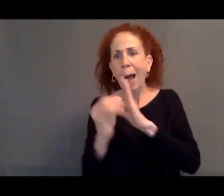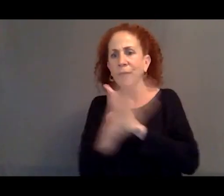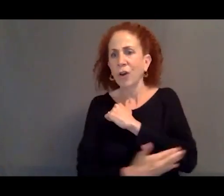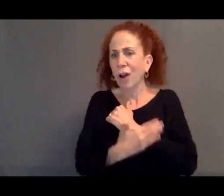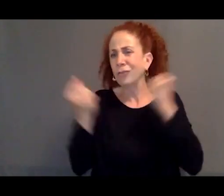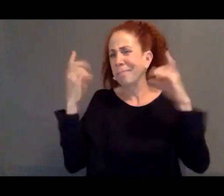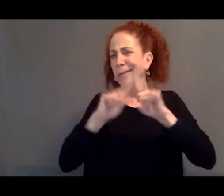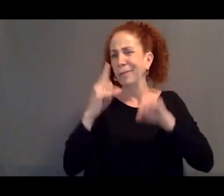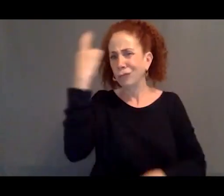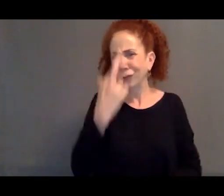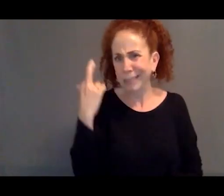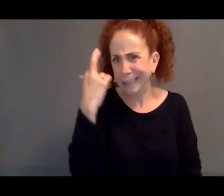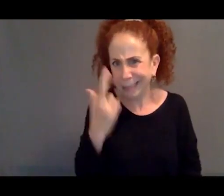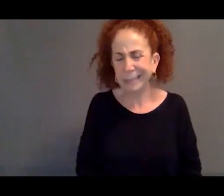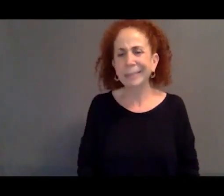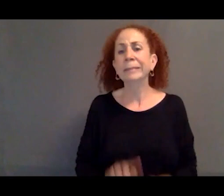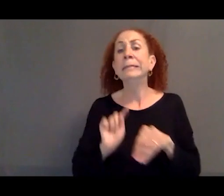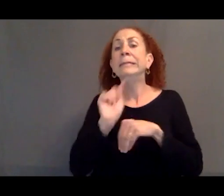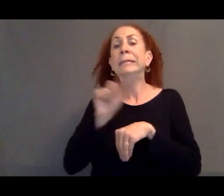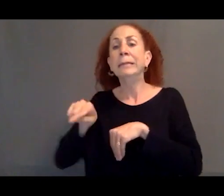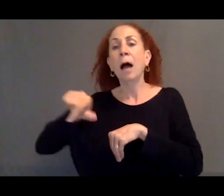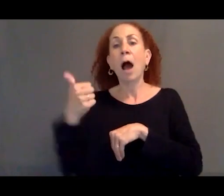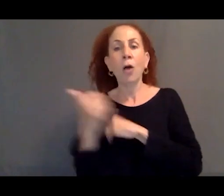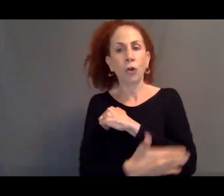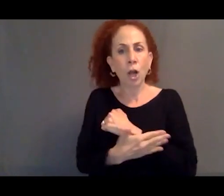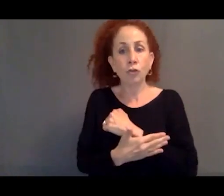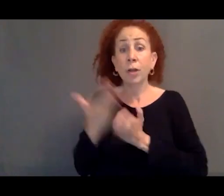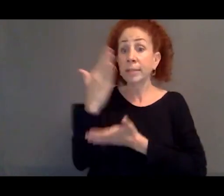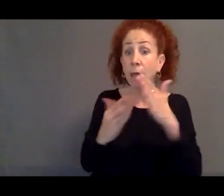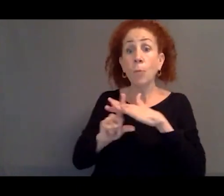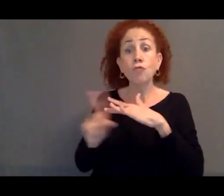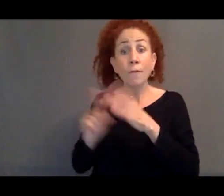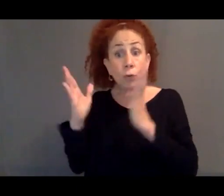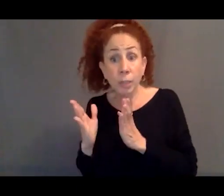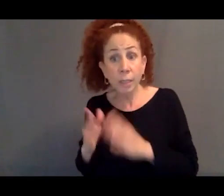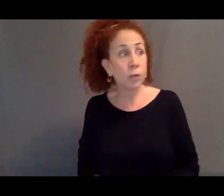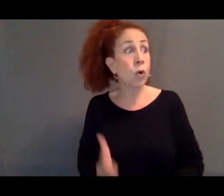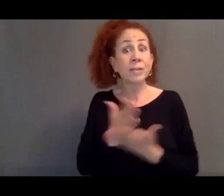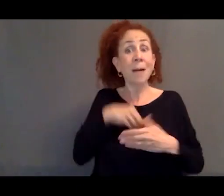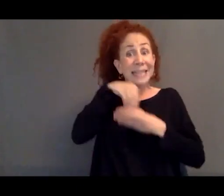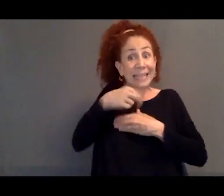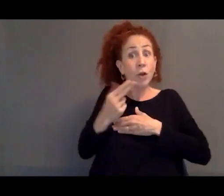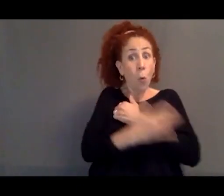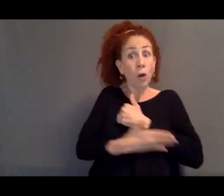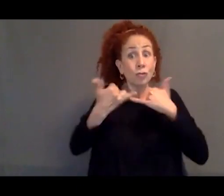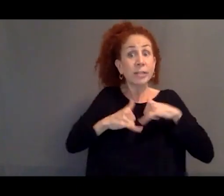into third countries, whether as refugees, whether they're internally displaced, whether they're seeking asylum,